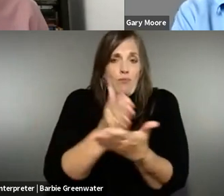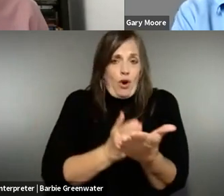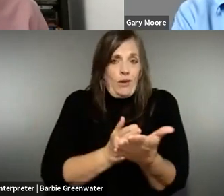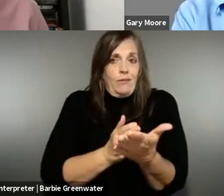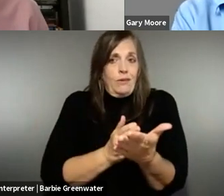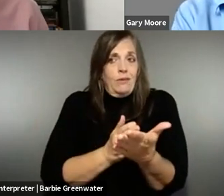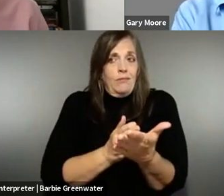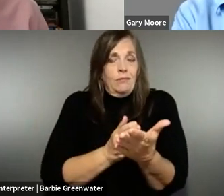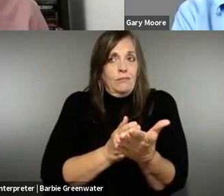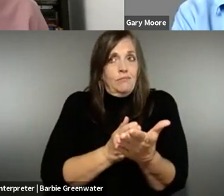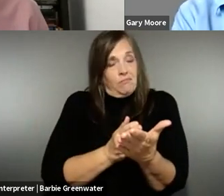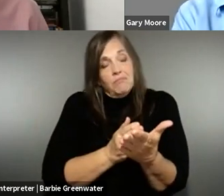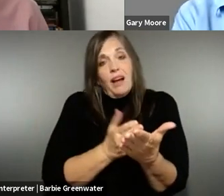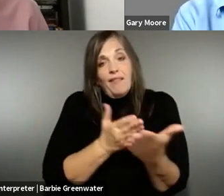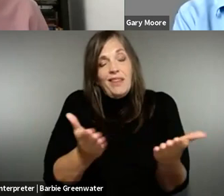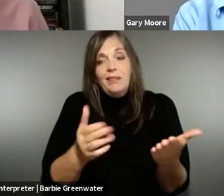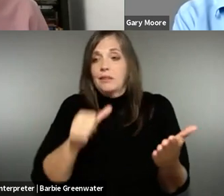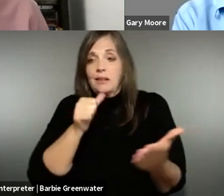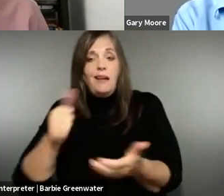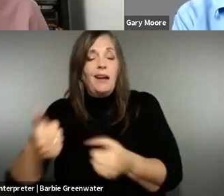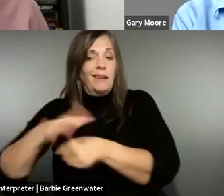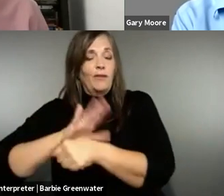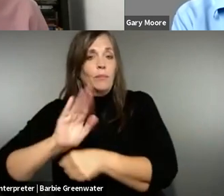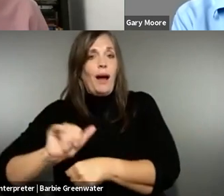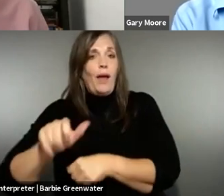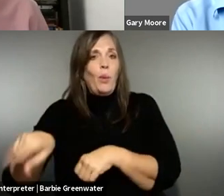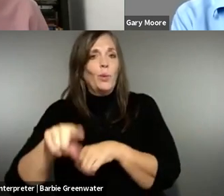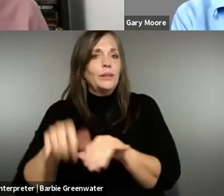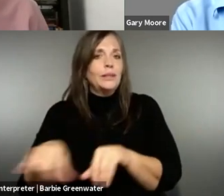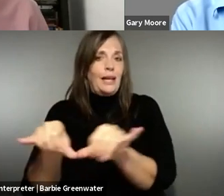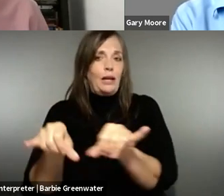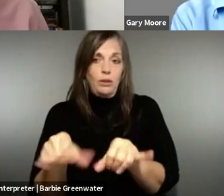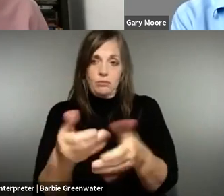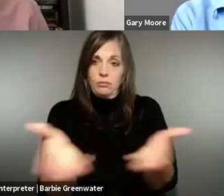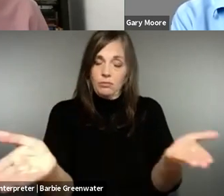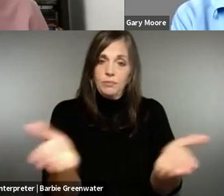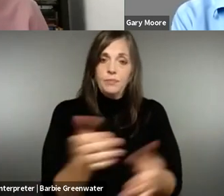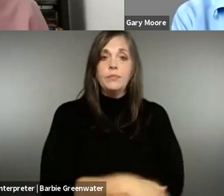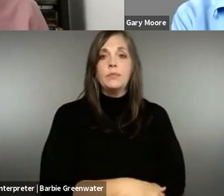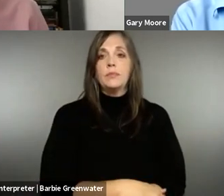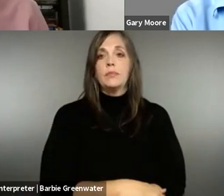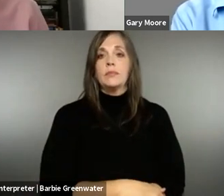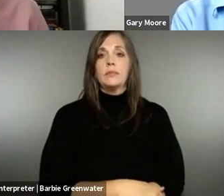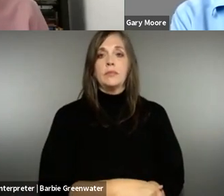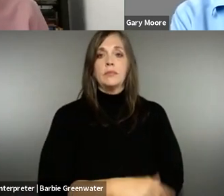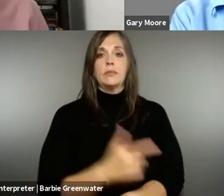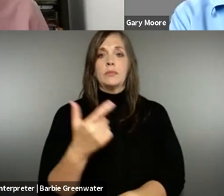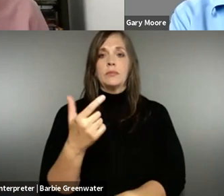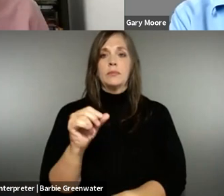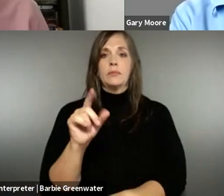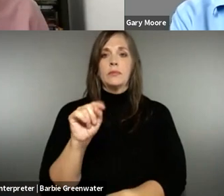extremely, sort of important part of what the directive and the standard doesn't really cover right now, which